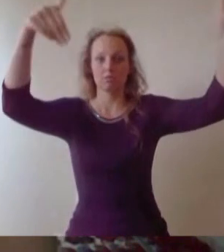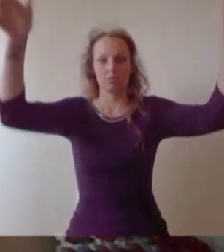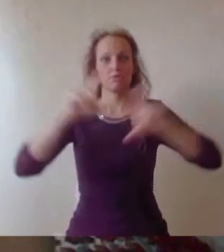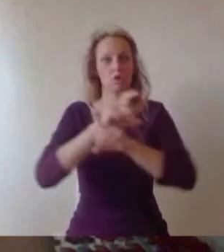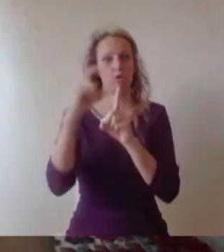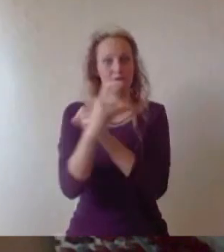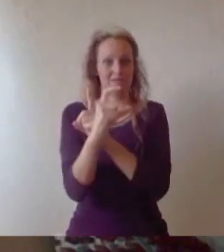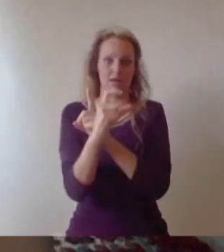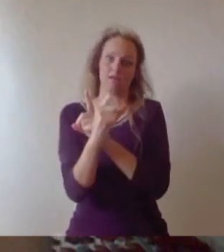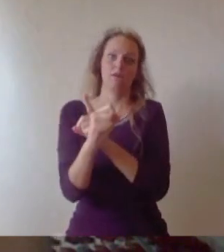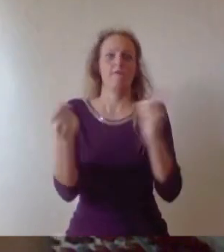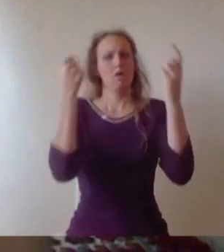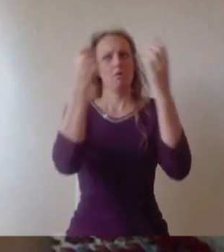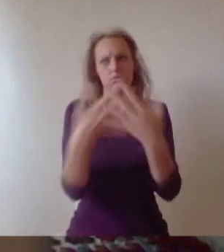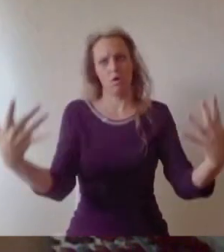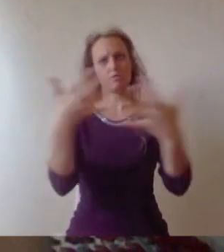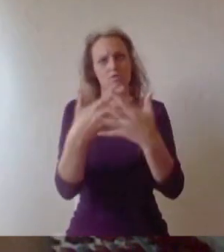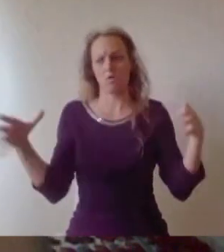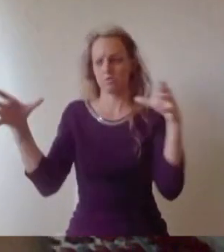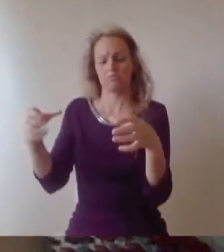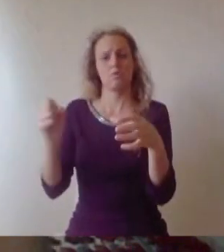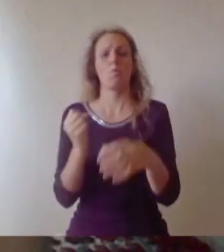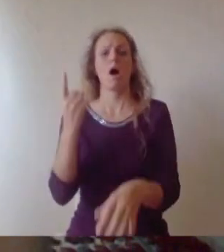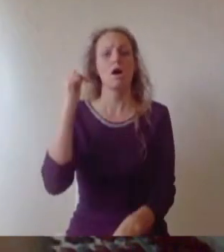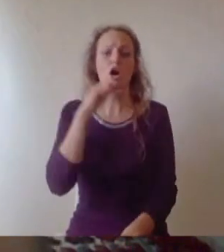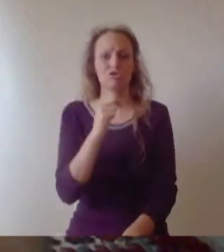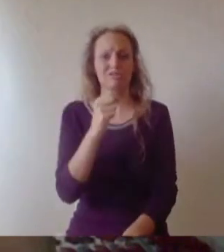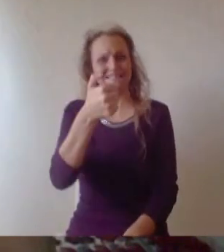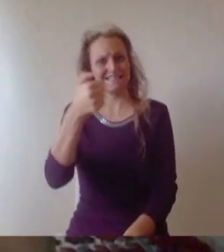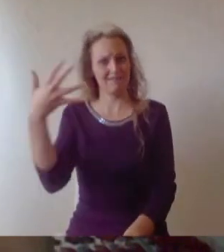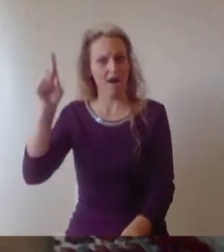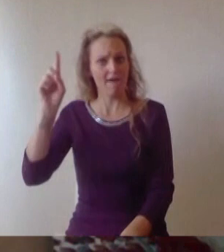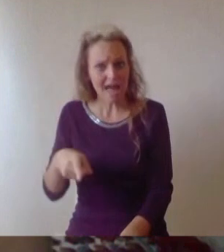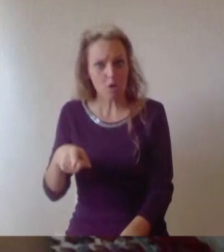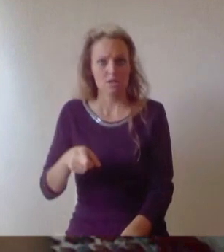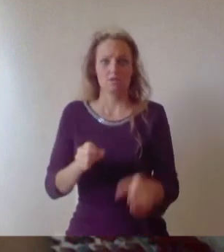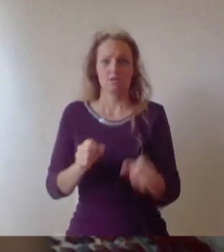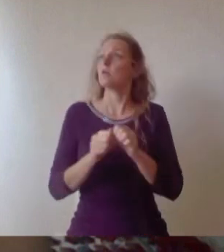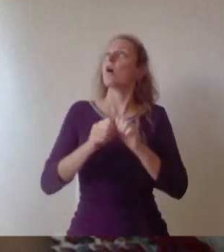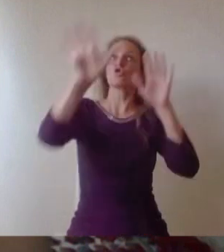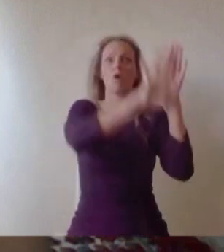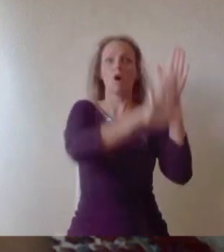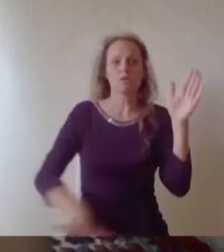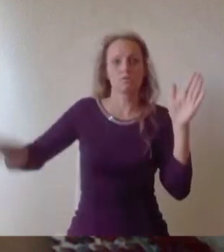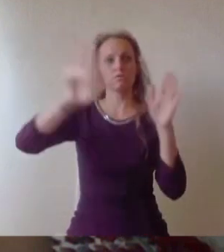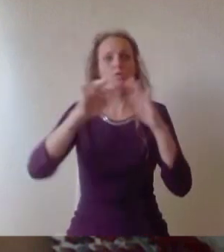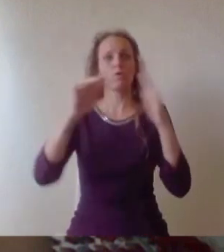also that our Career Service is still here for you should you need it, for up to three years after you finish your course, wherever you are in the